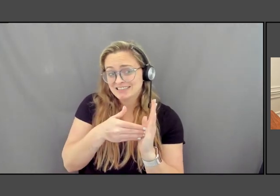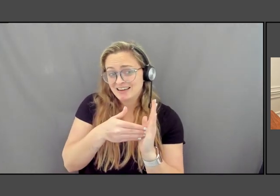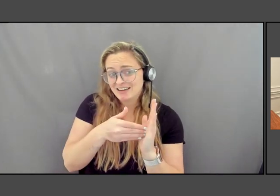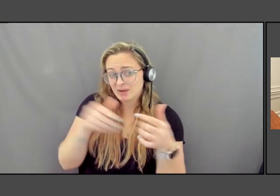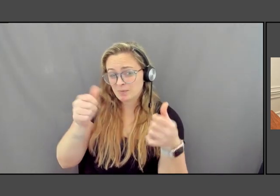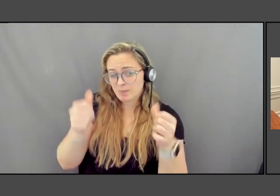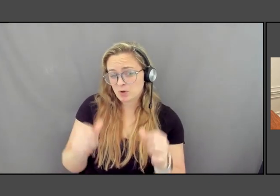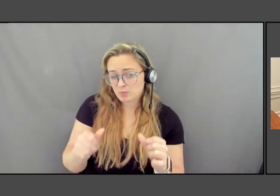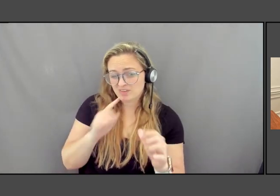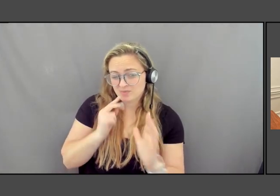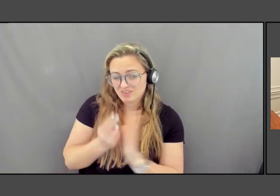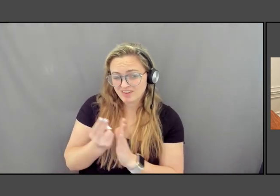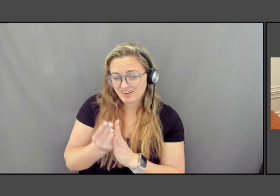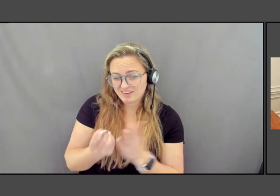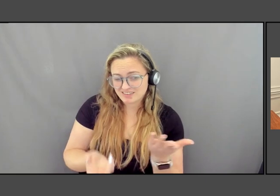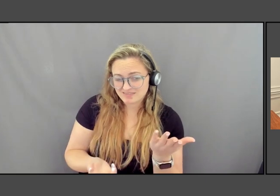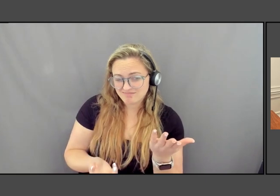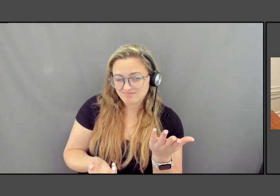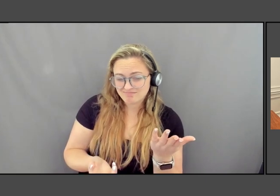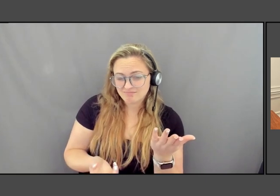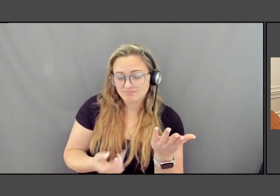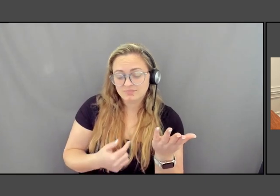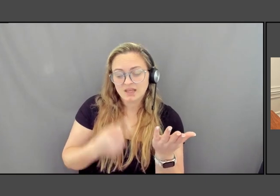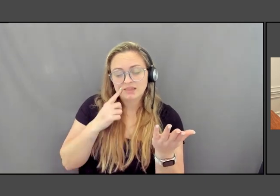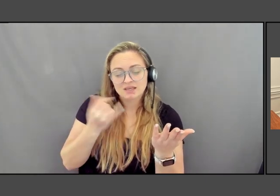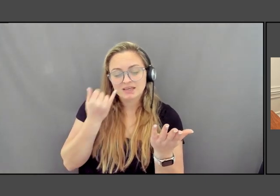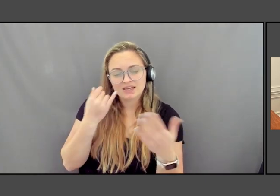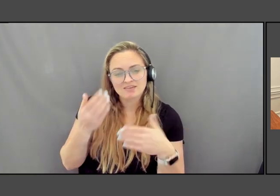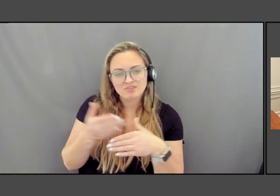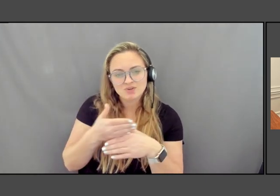And I think if we share the first image,